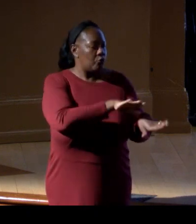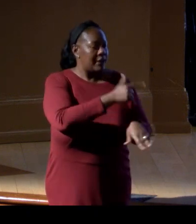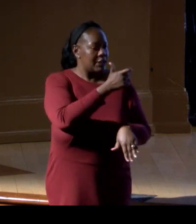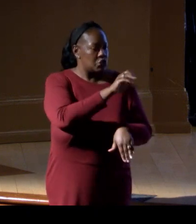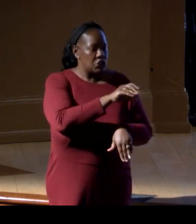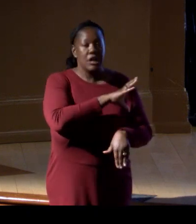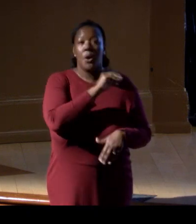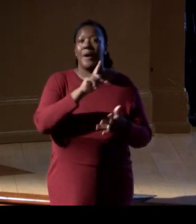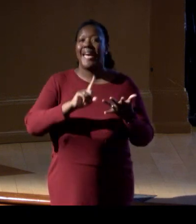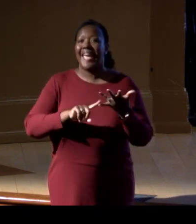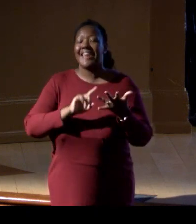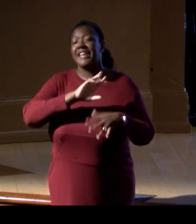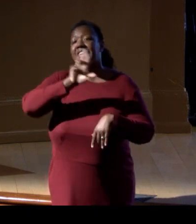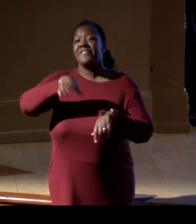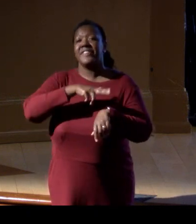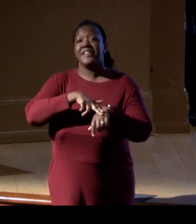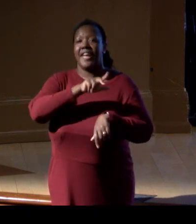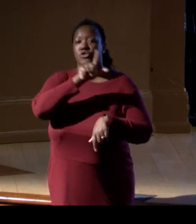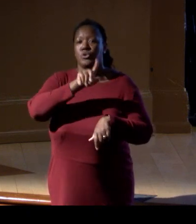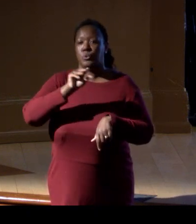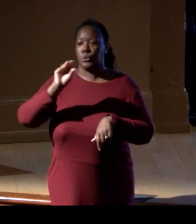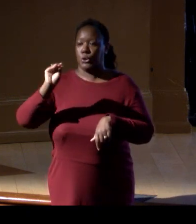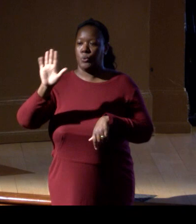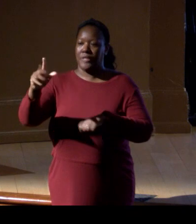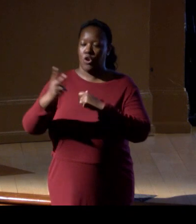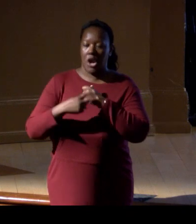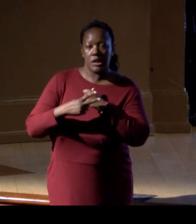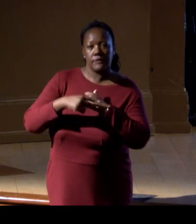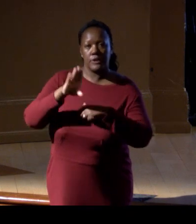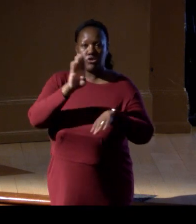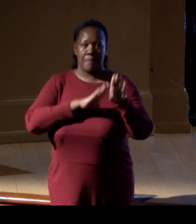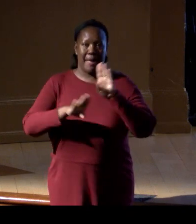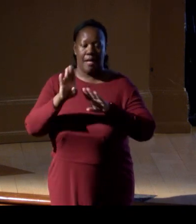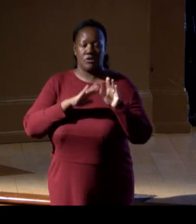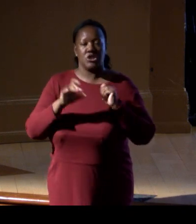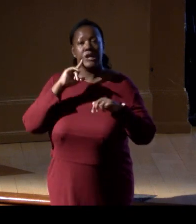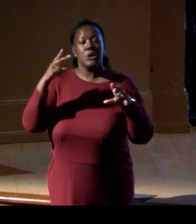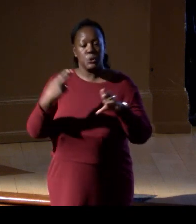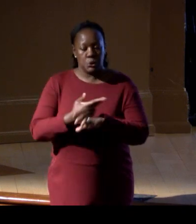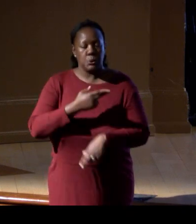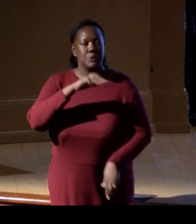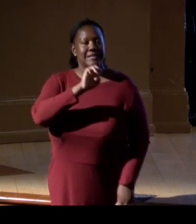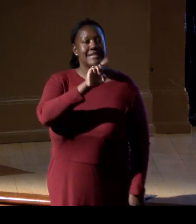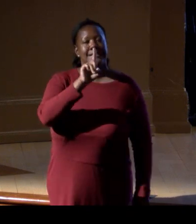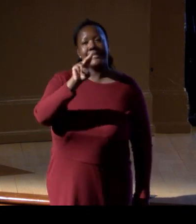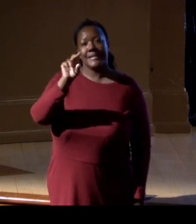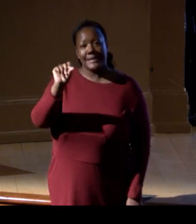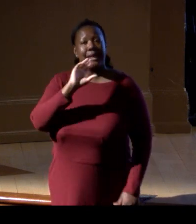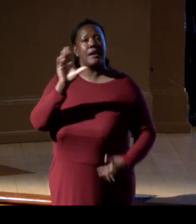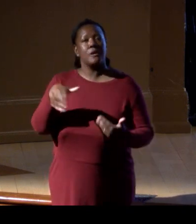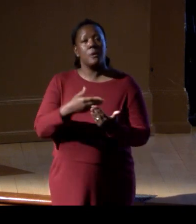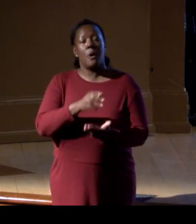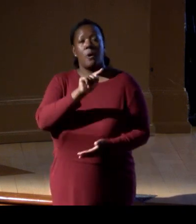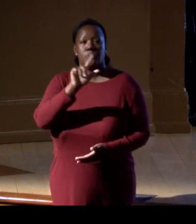and Conservation Biology Institute to use eDNA and all the tools in our toolkit